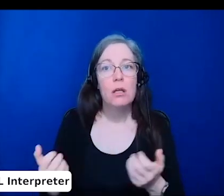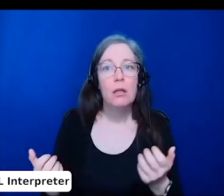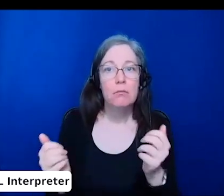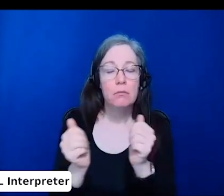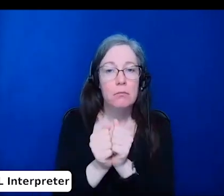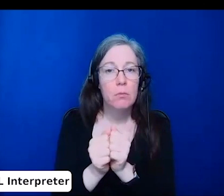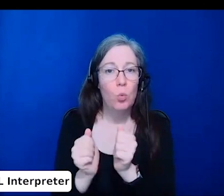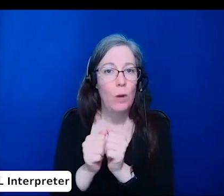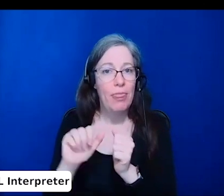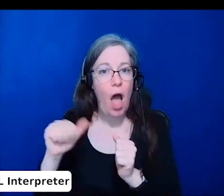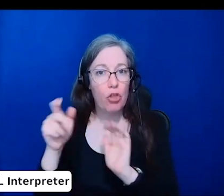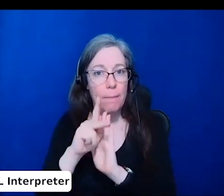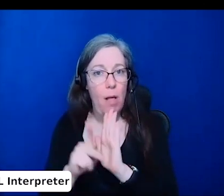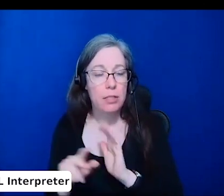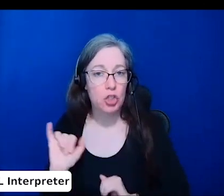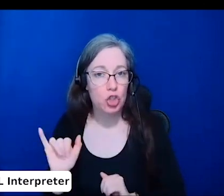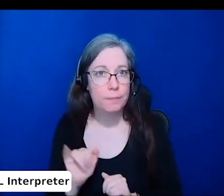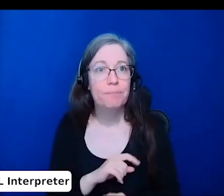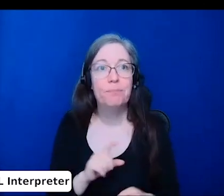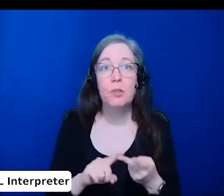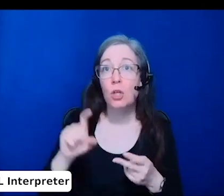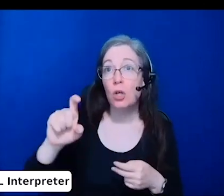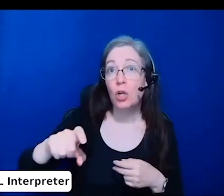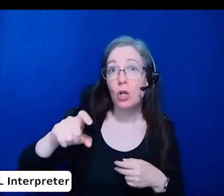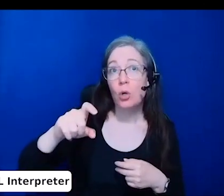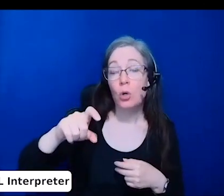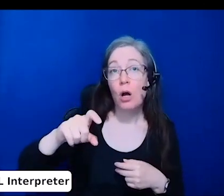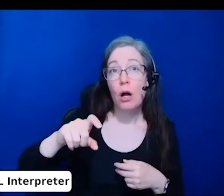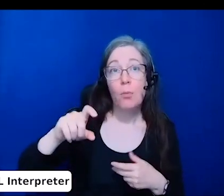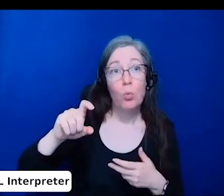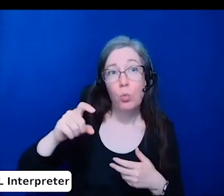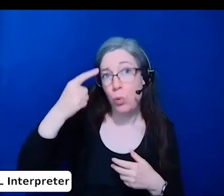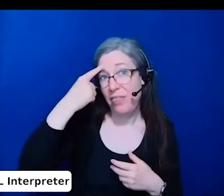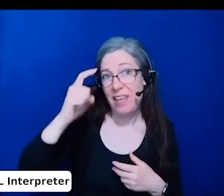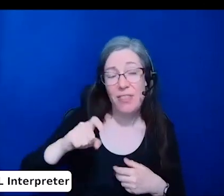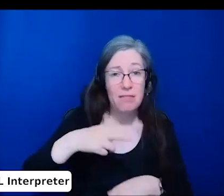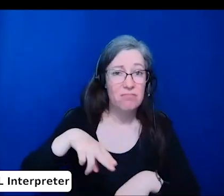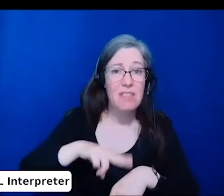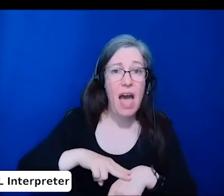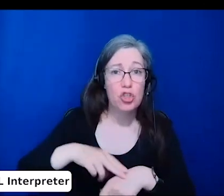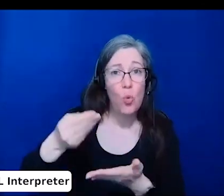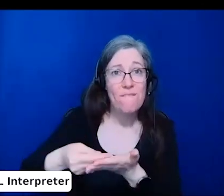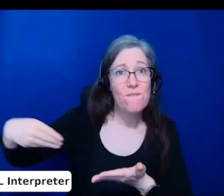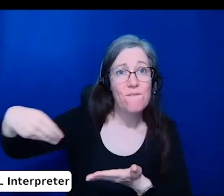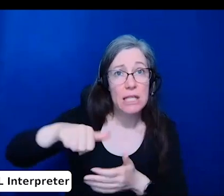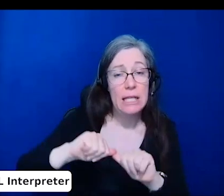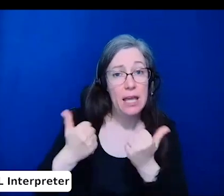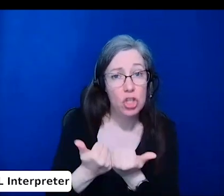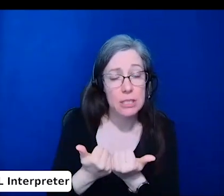We think that national funding agencies like the NSF or NIH or DOE could support this effort.